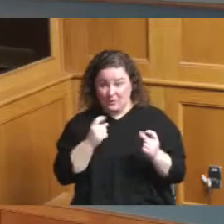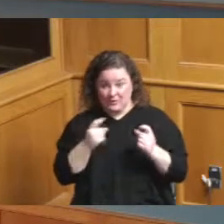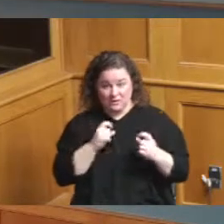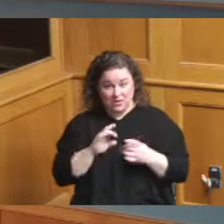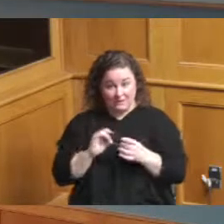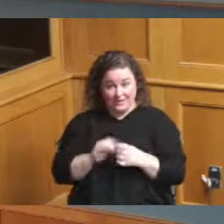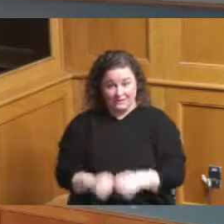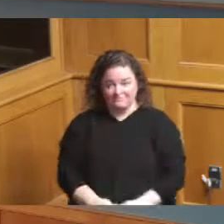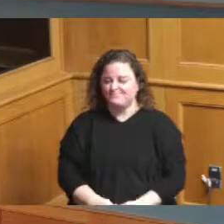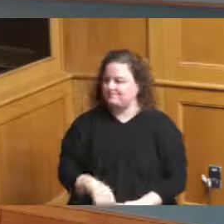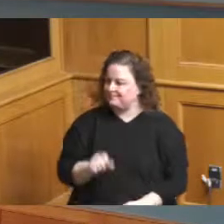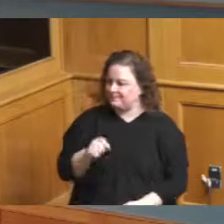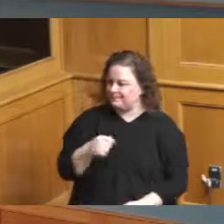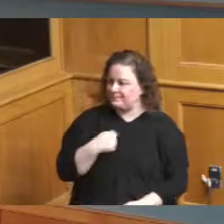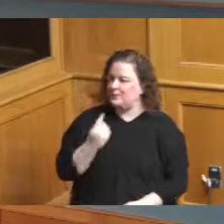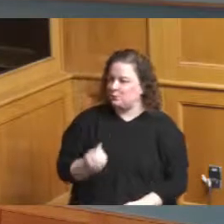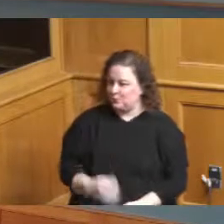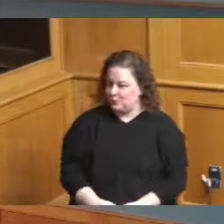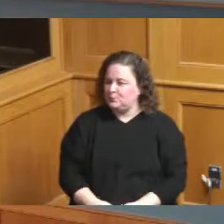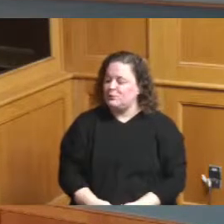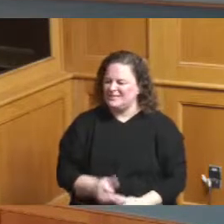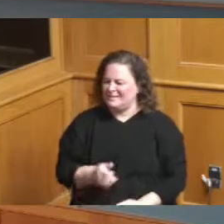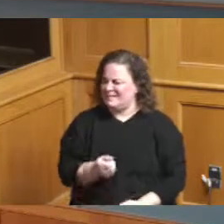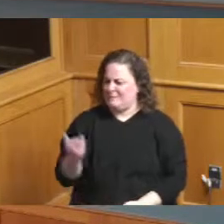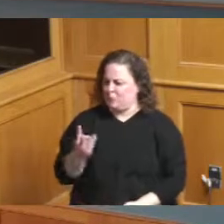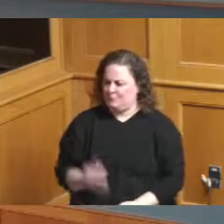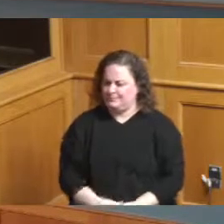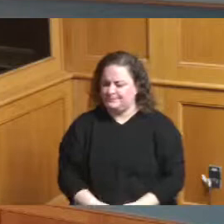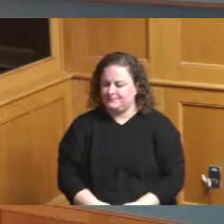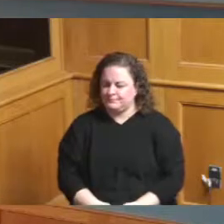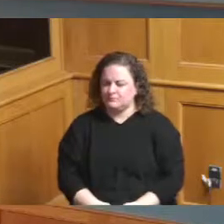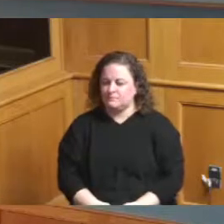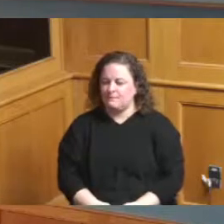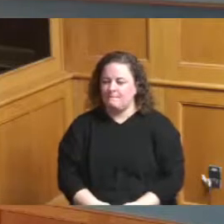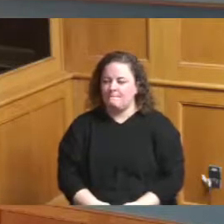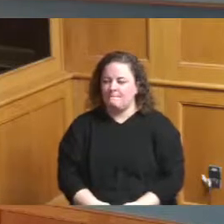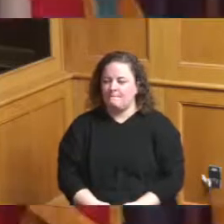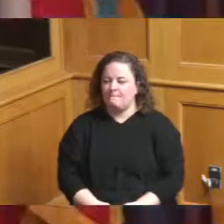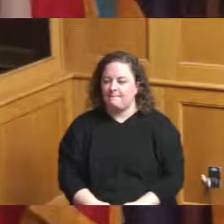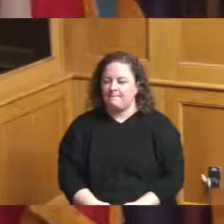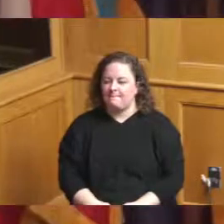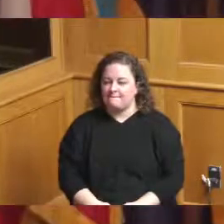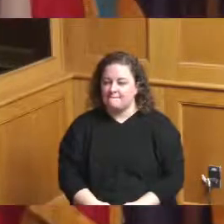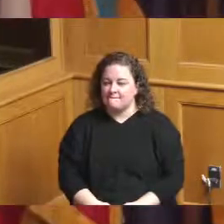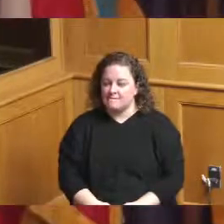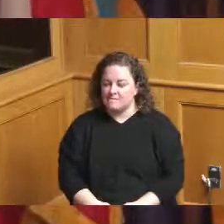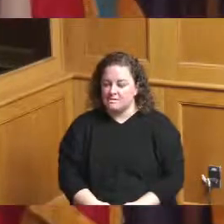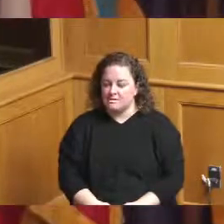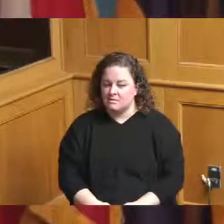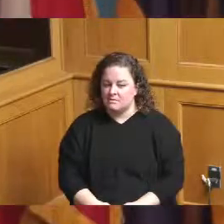I do I have several not let's start with